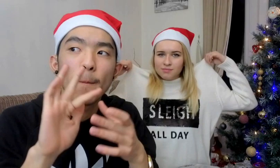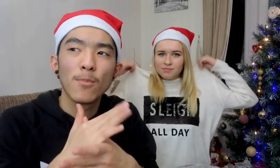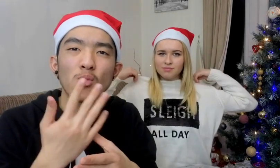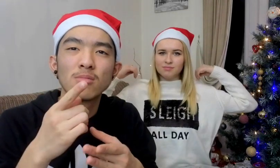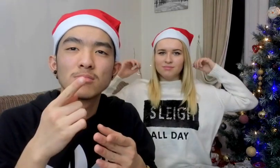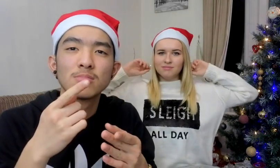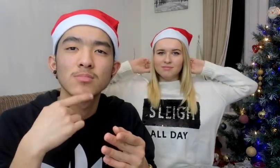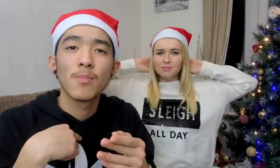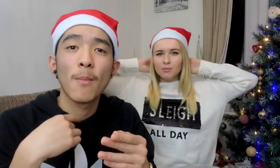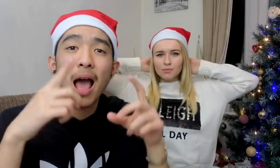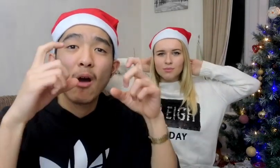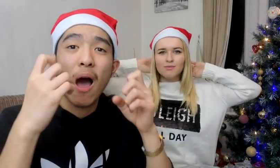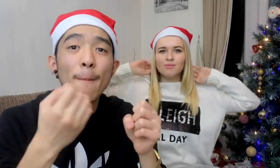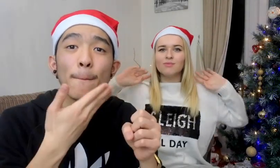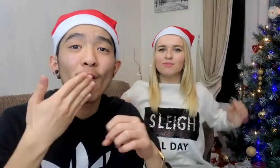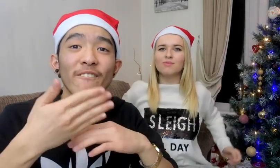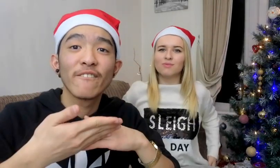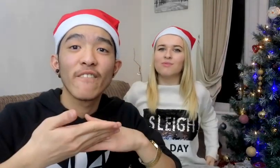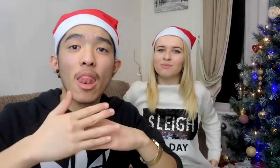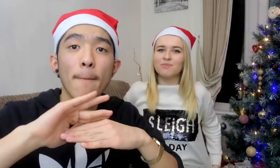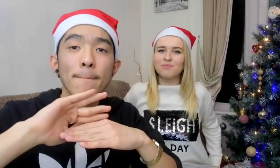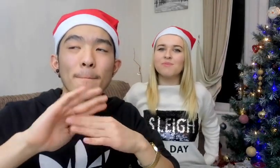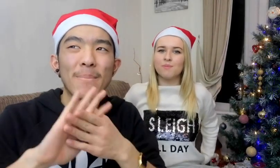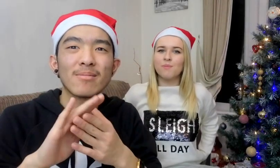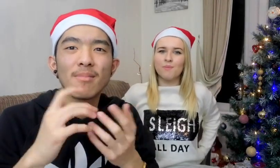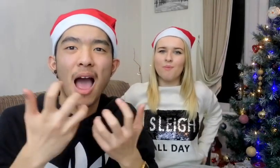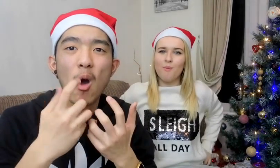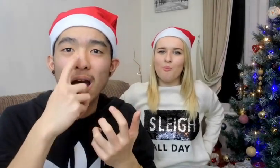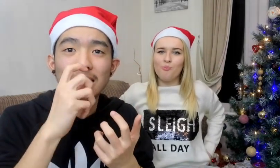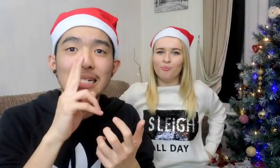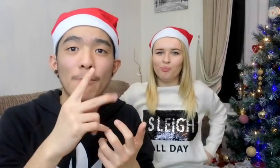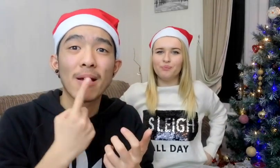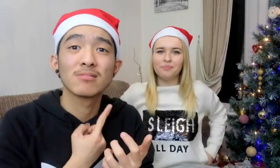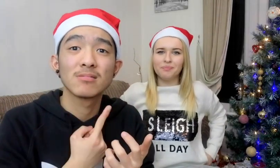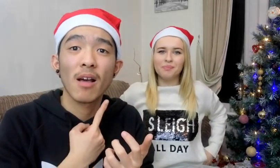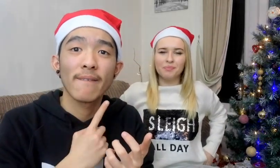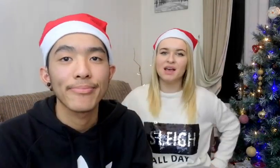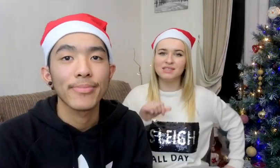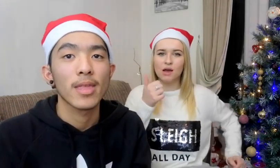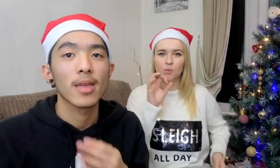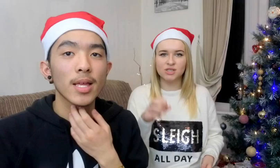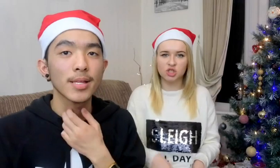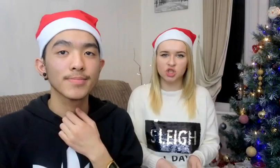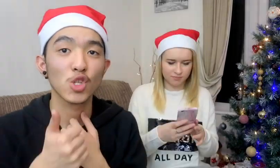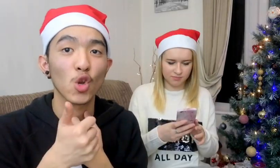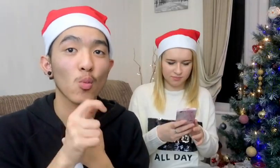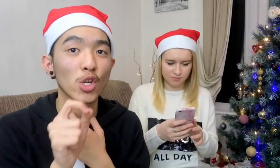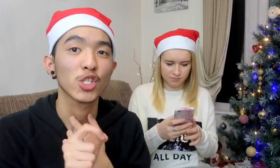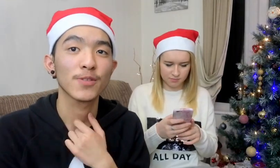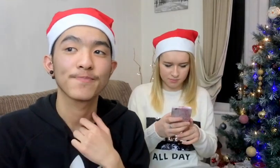Because my digital camera doesn't have a flip up screen It is hard for me to see myself while filming The next question is This is a good question